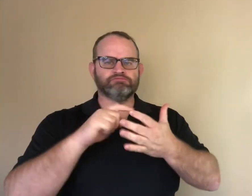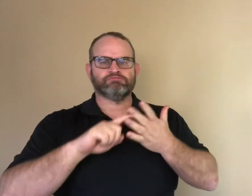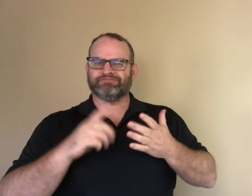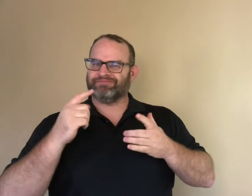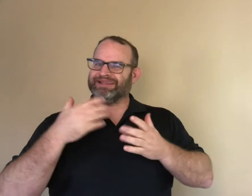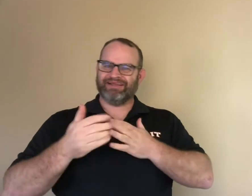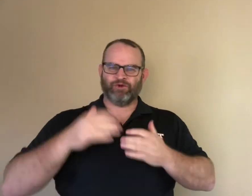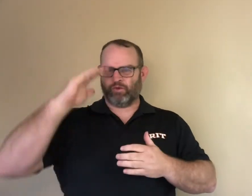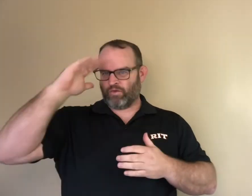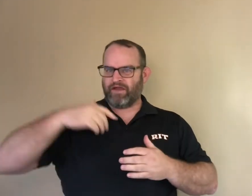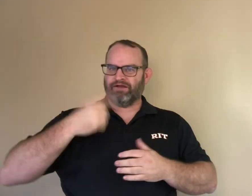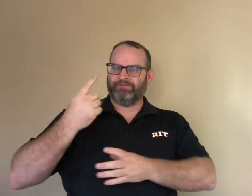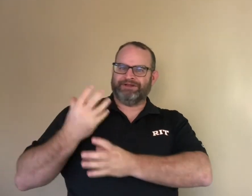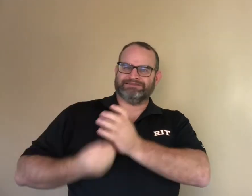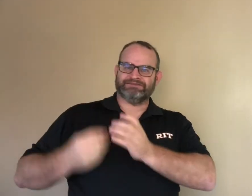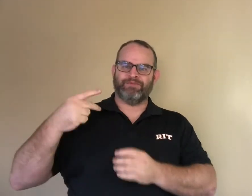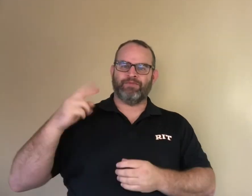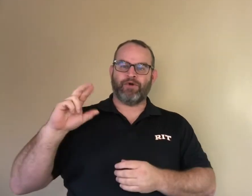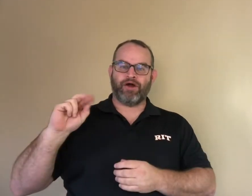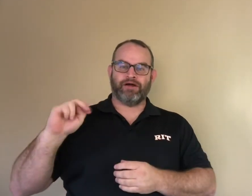The fork was able to navigate life challenges successfully.